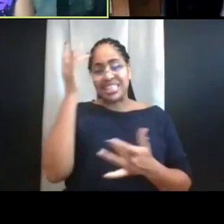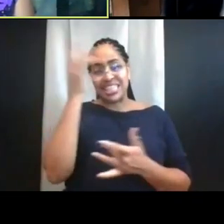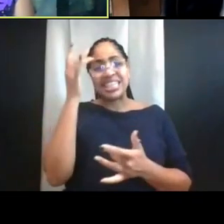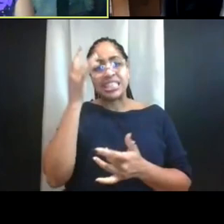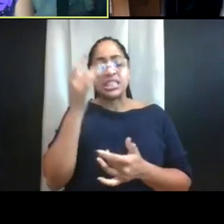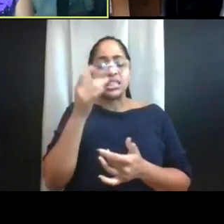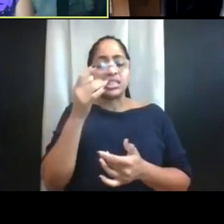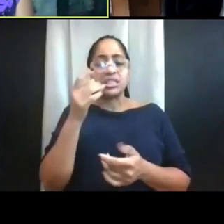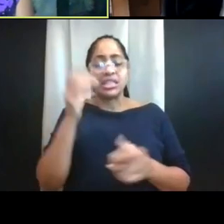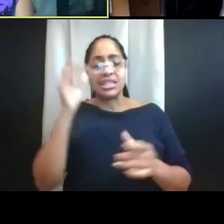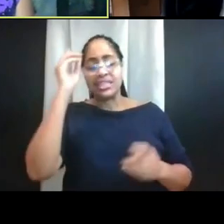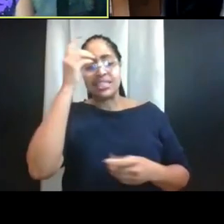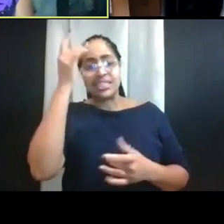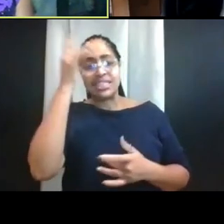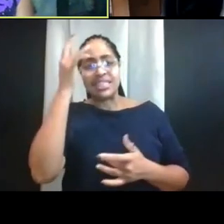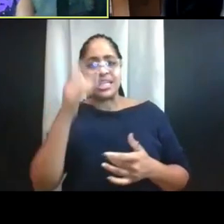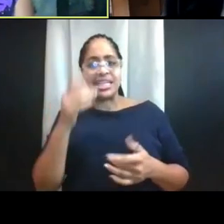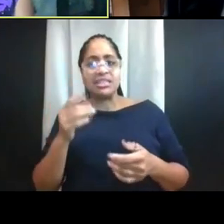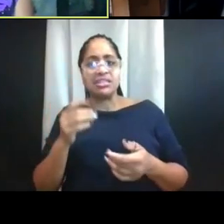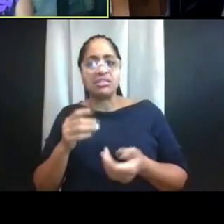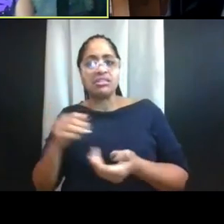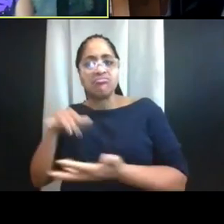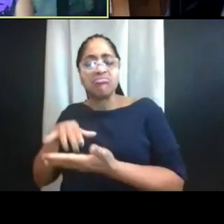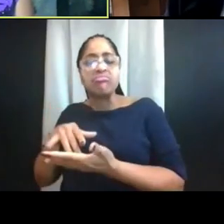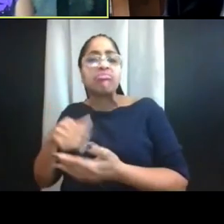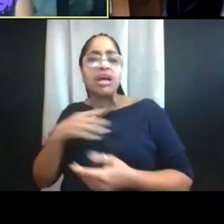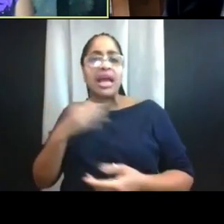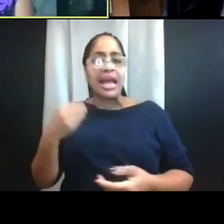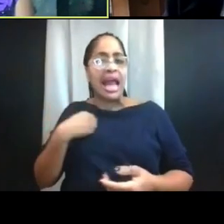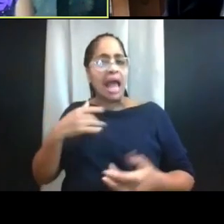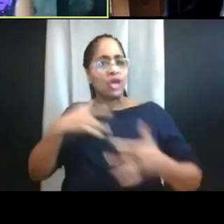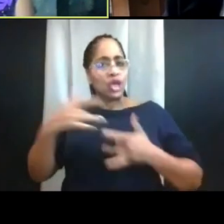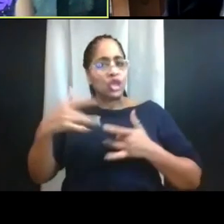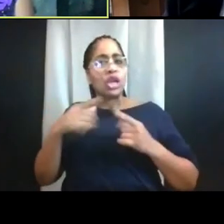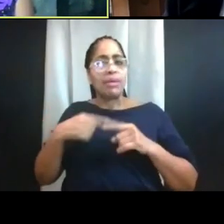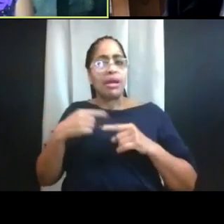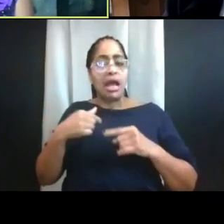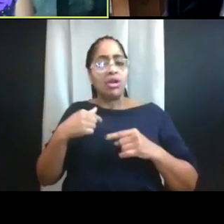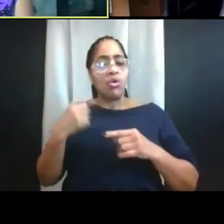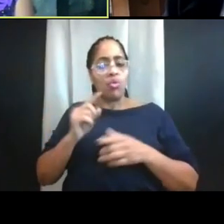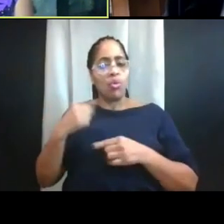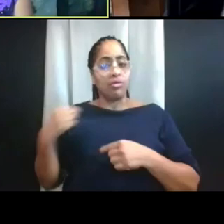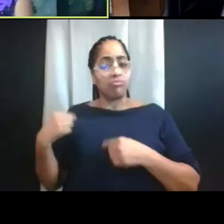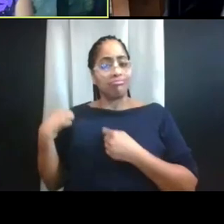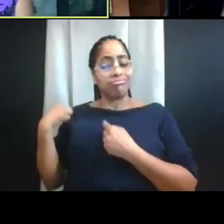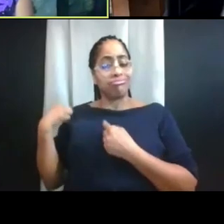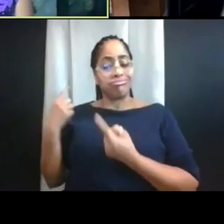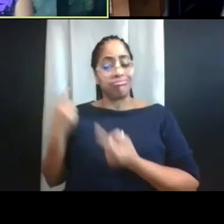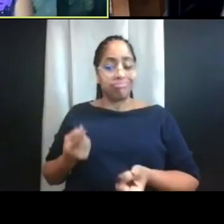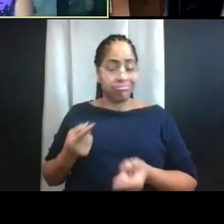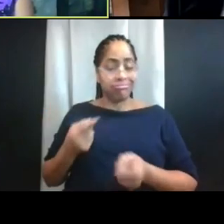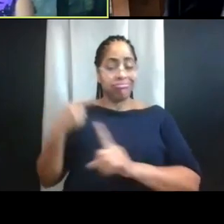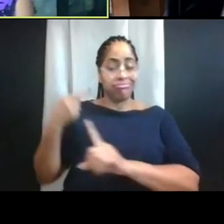And I am really concerned about where we have gone in the last month as a nation and really around the world.